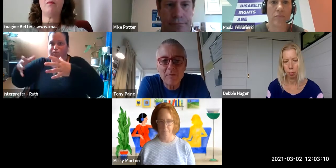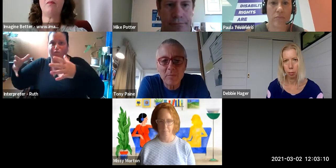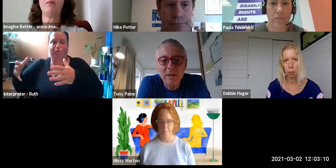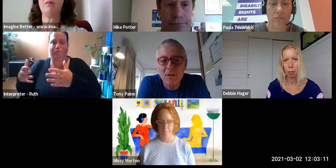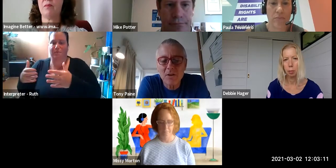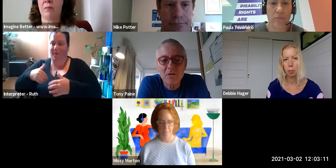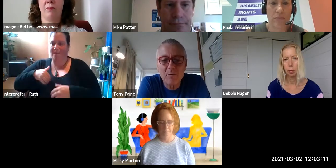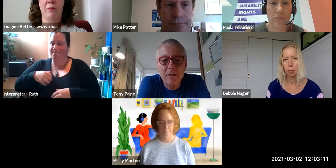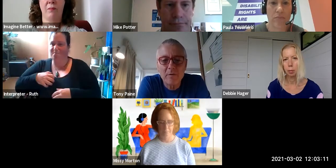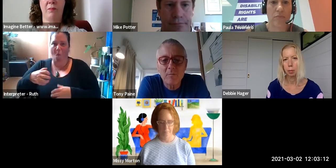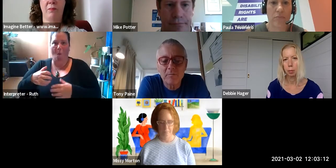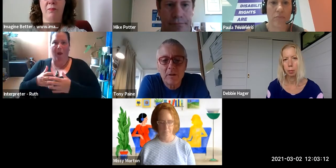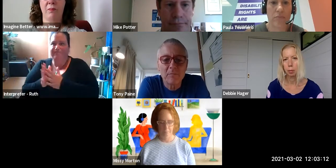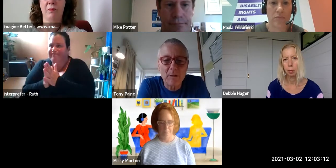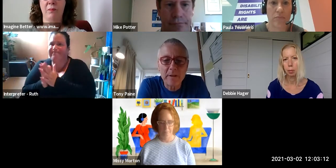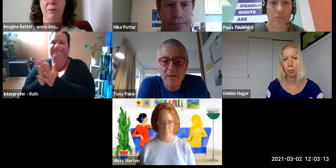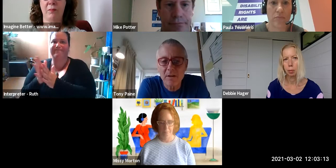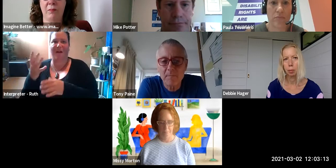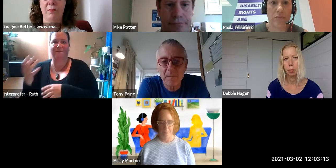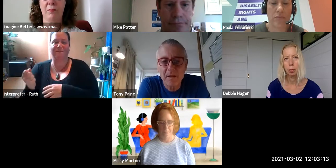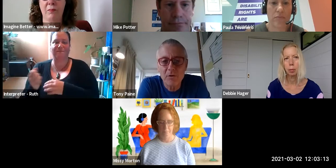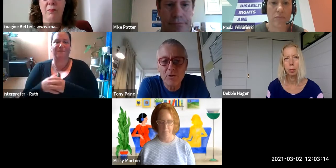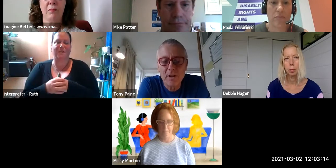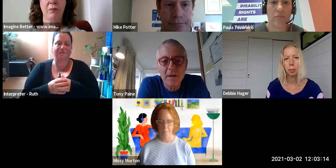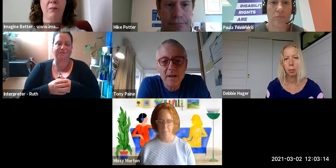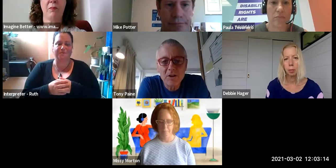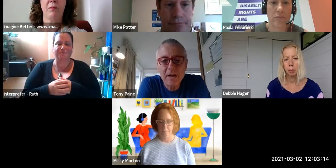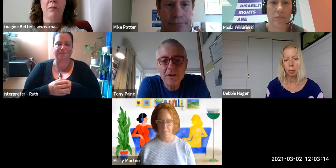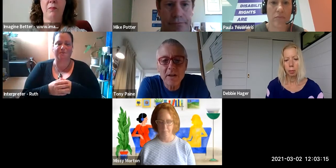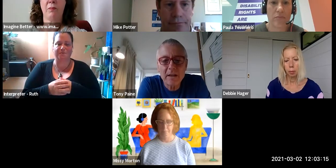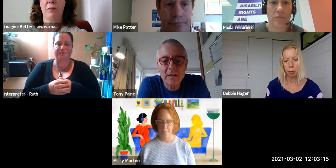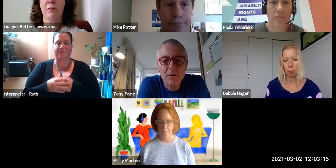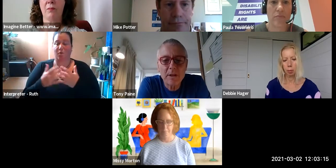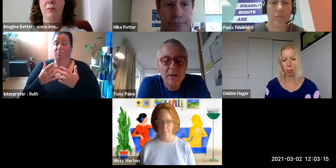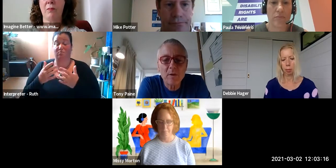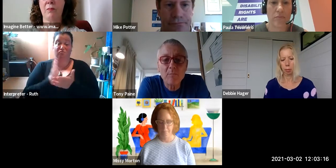We've got lots to do: we know we're up against huge challenges and so we think it's a really